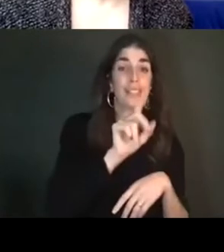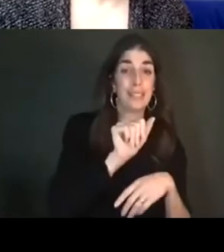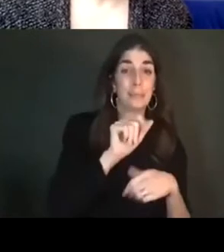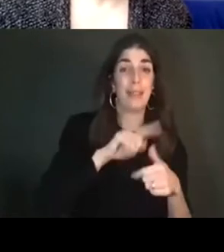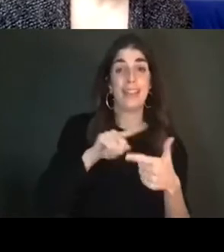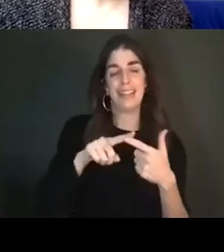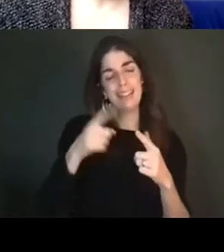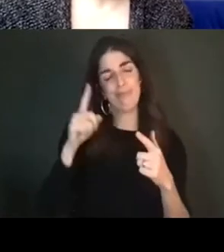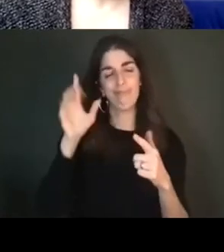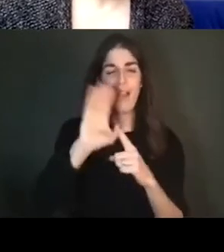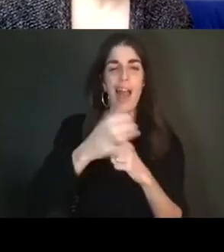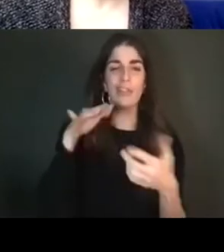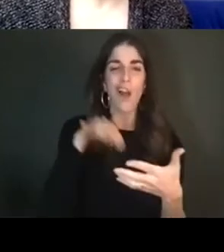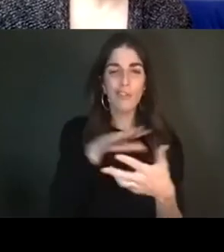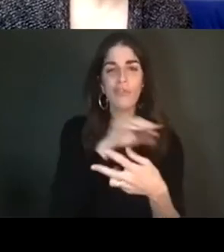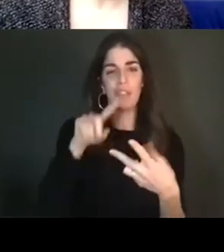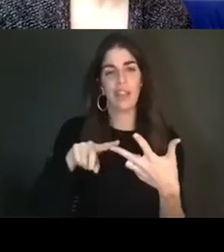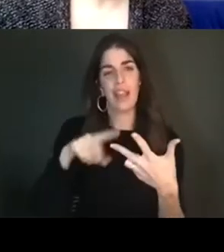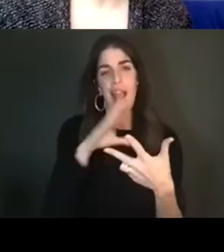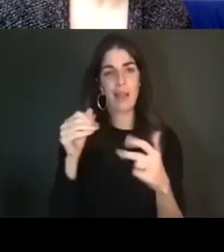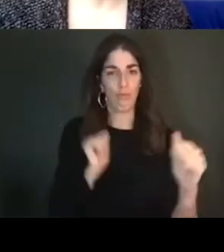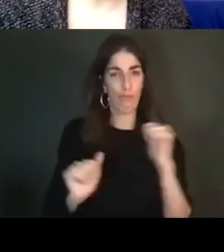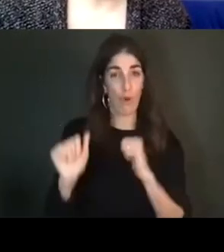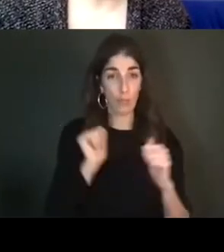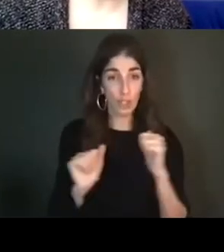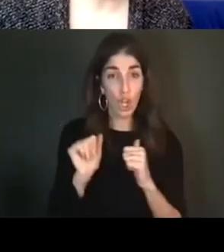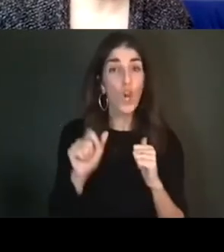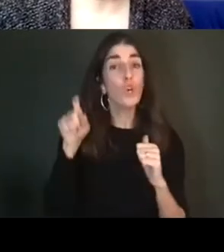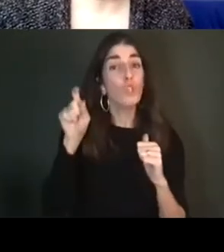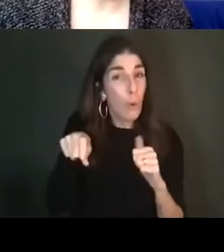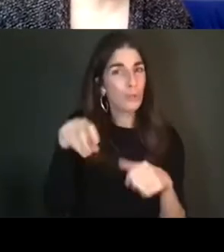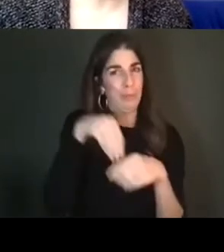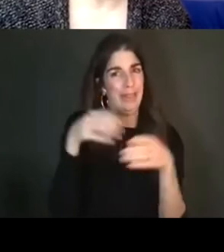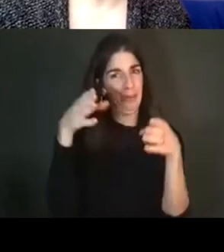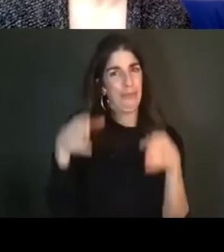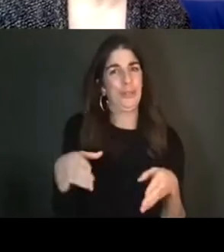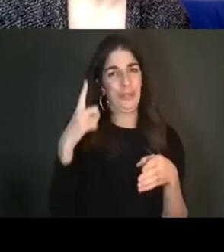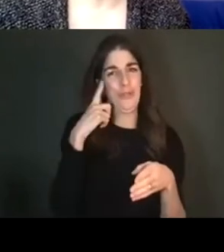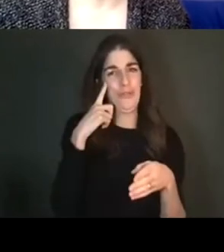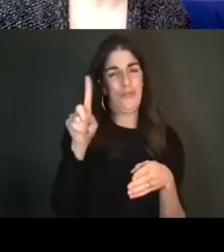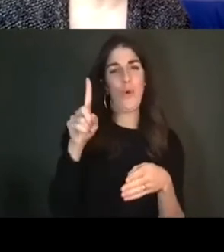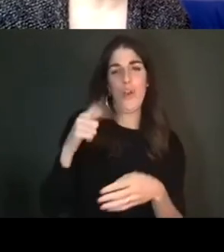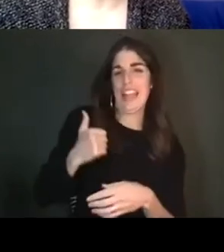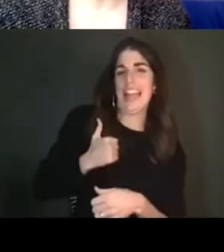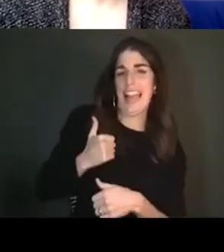originally planned as in-person, co-sponsored sessions for the Canadian Anthropology Society